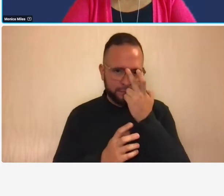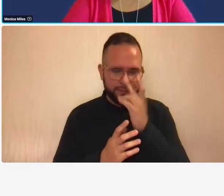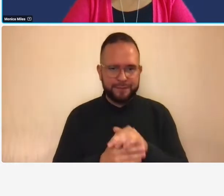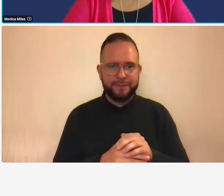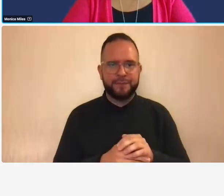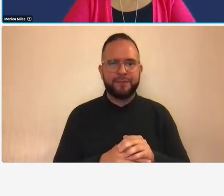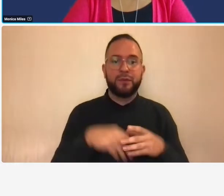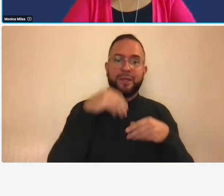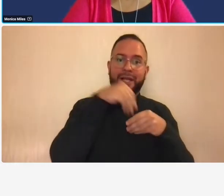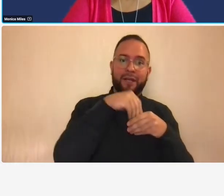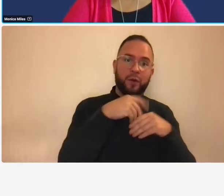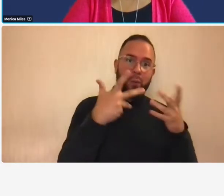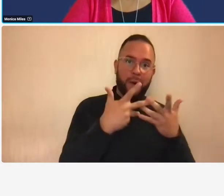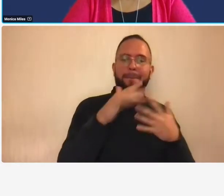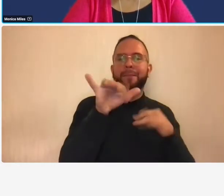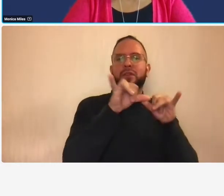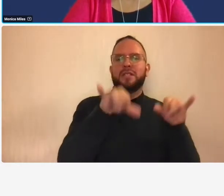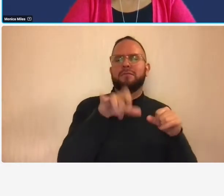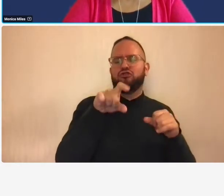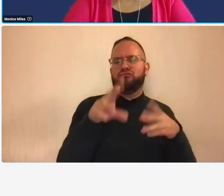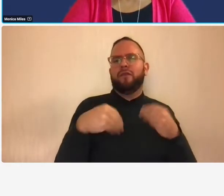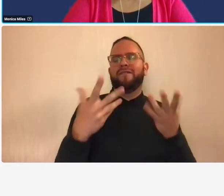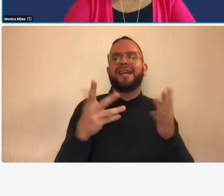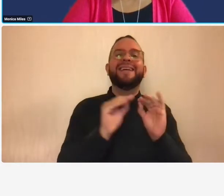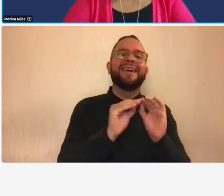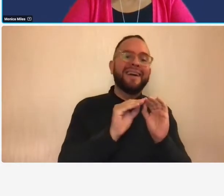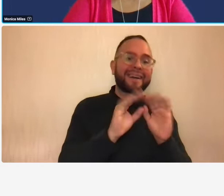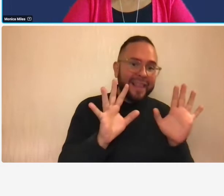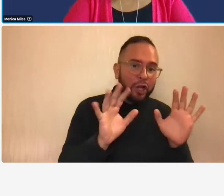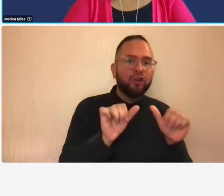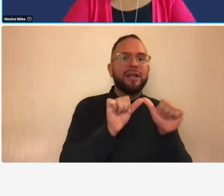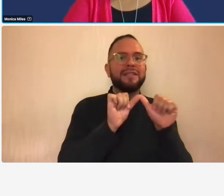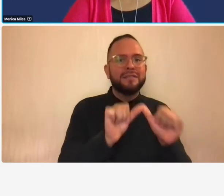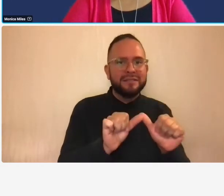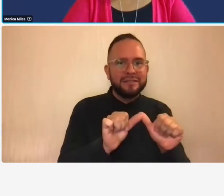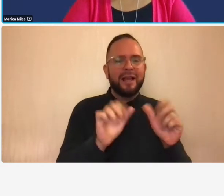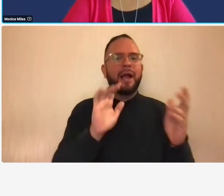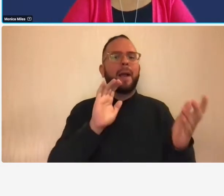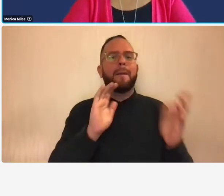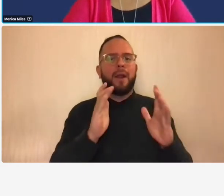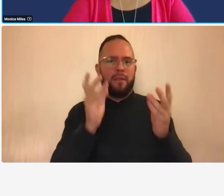should produce clear consistent and comparable information so in other words if somebody were